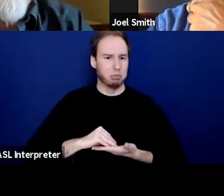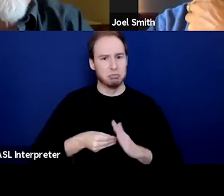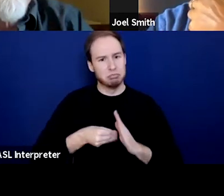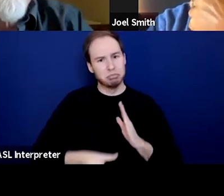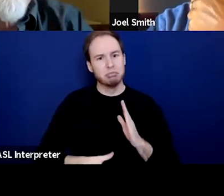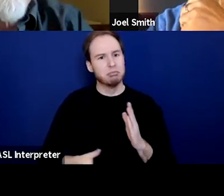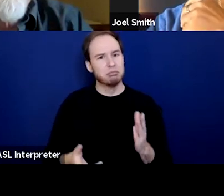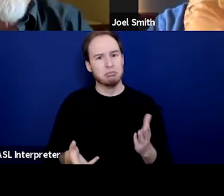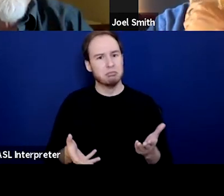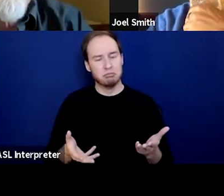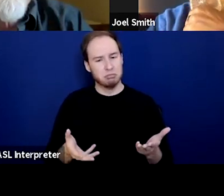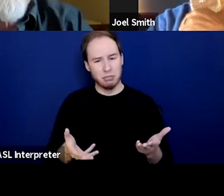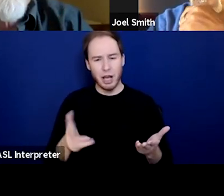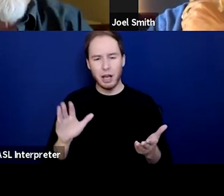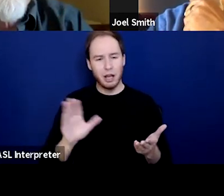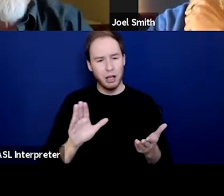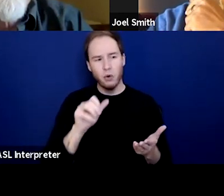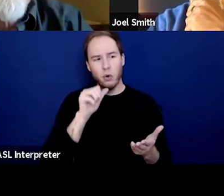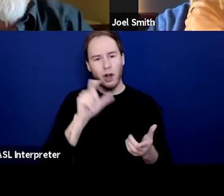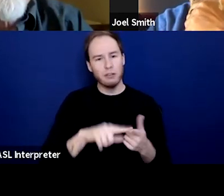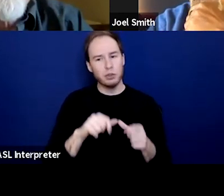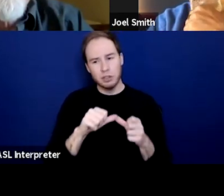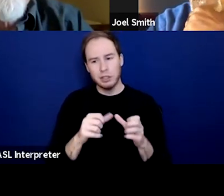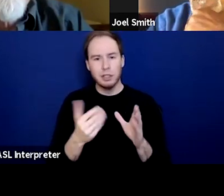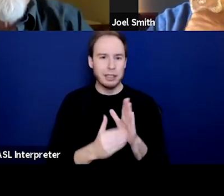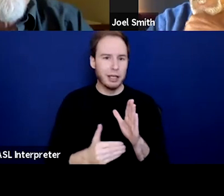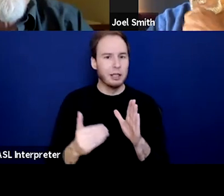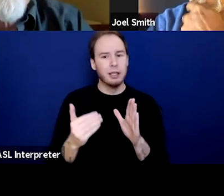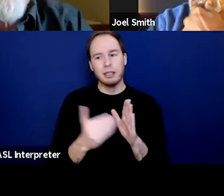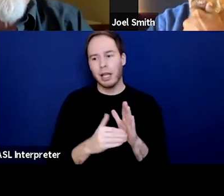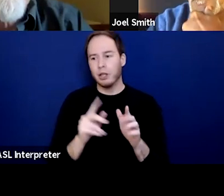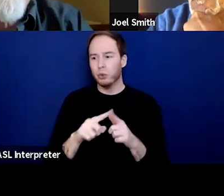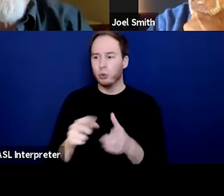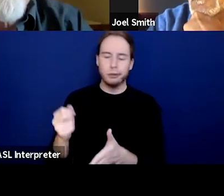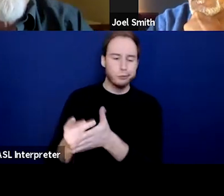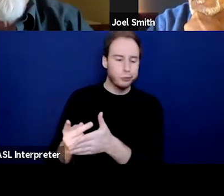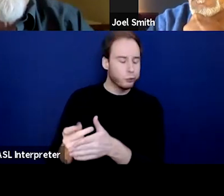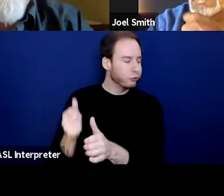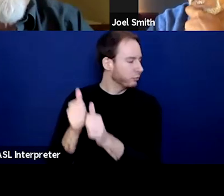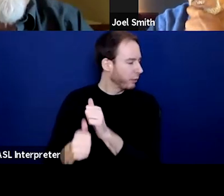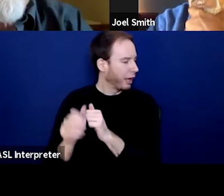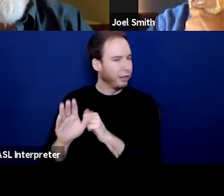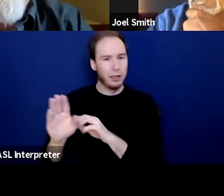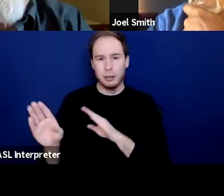to just continually give folks a pass on inappropriate behavior,